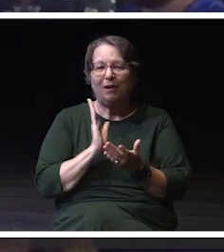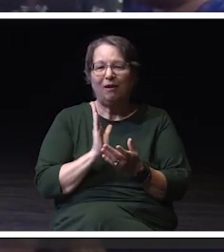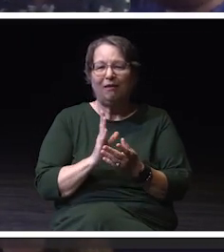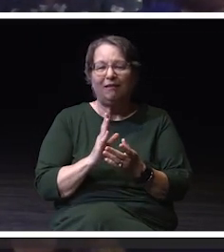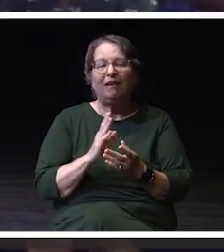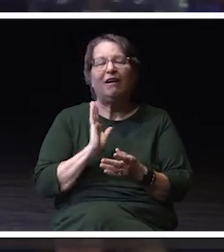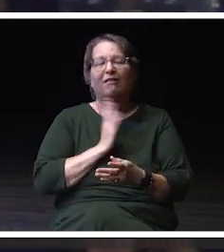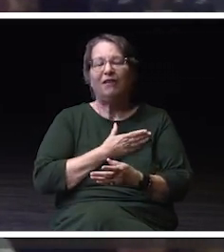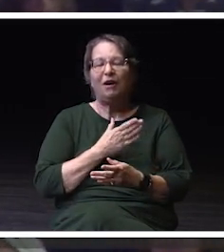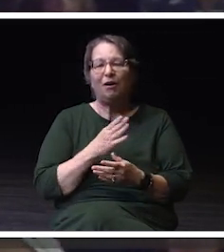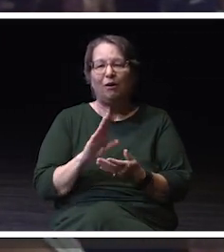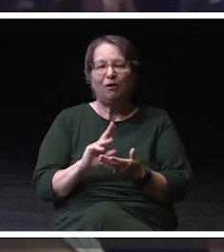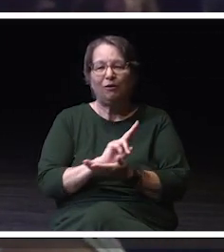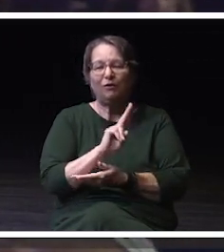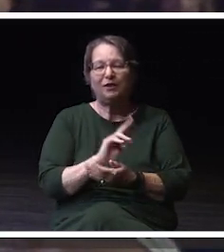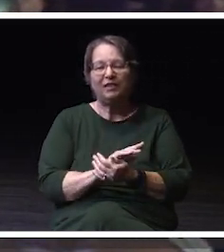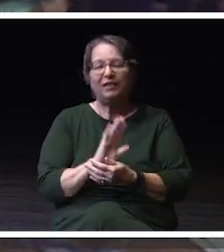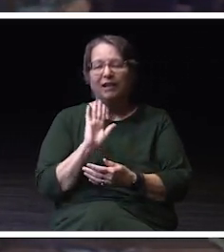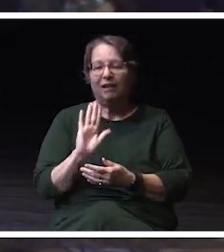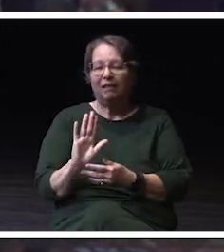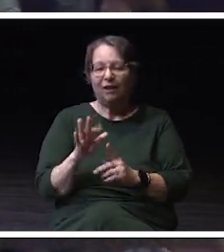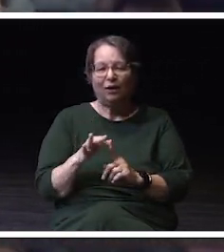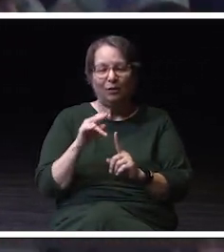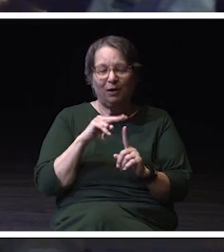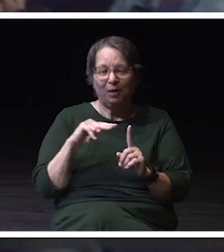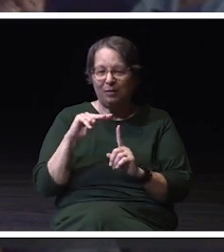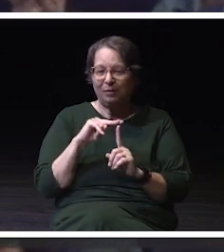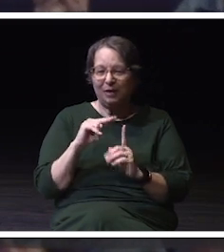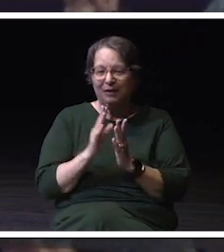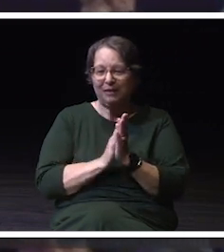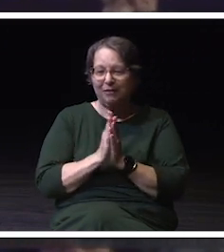Their unique perspectives, passion and determination are